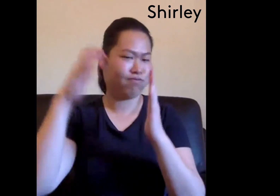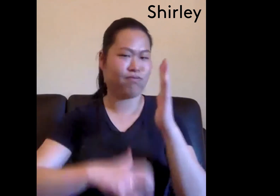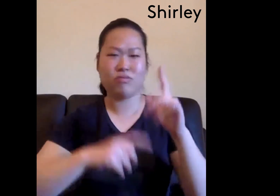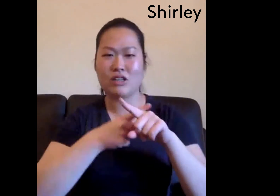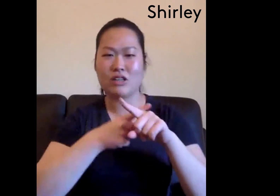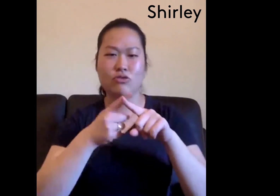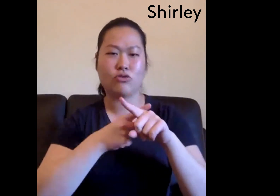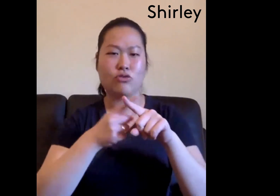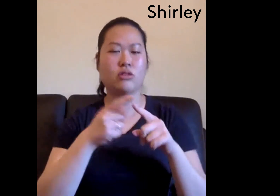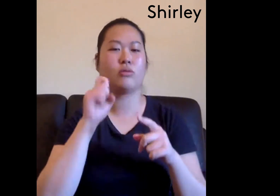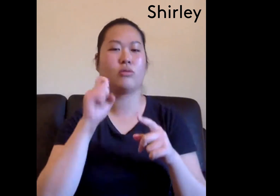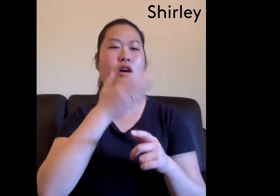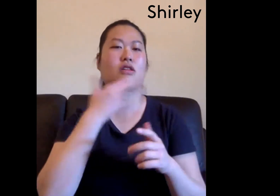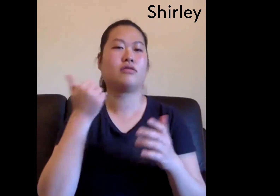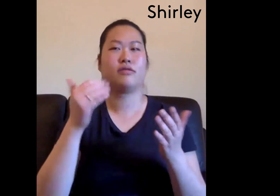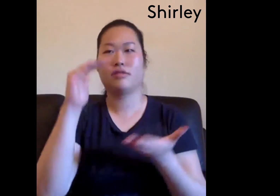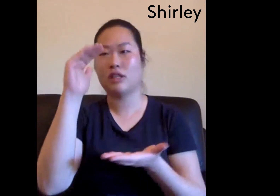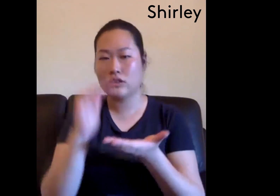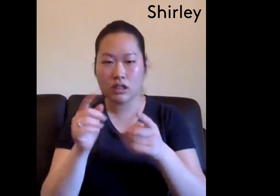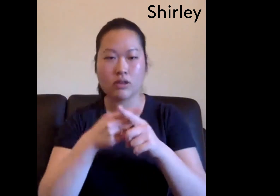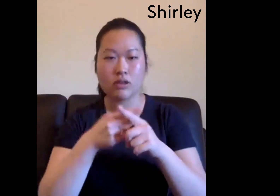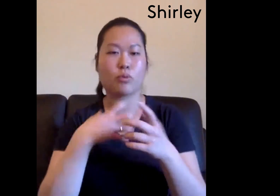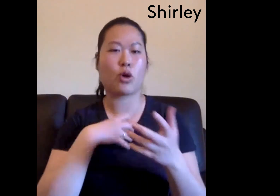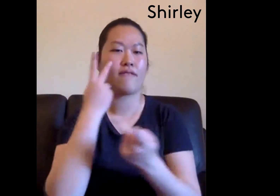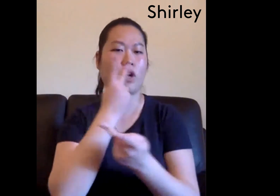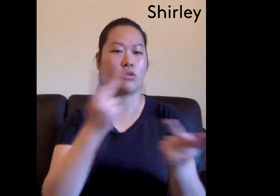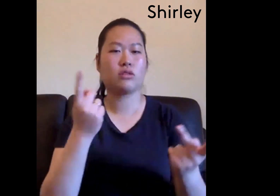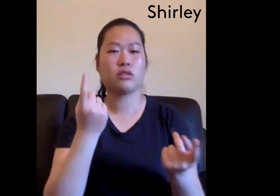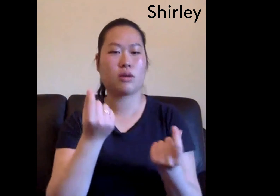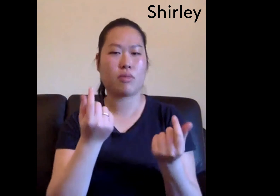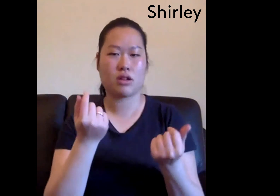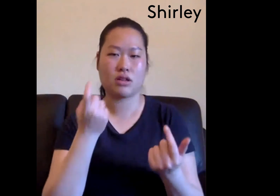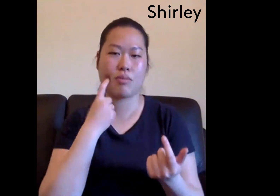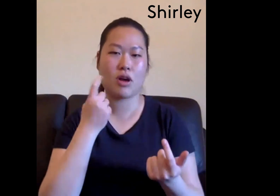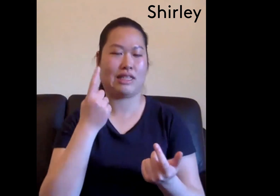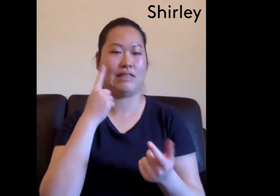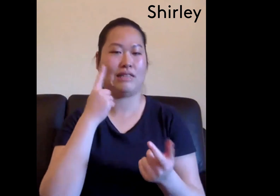Secondly people post a lot of things in you know long scripted english